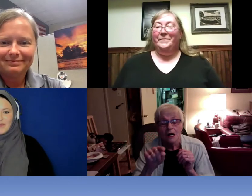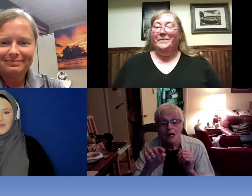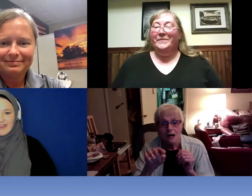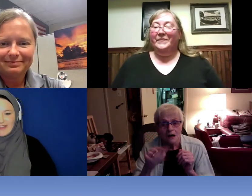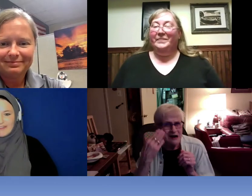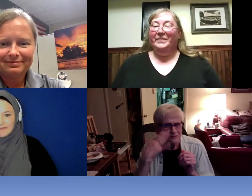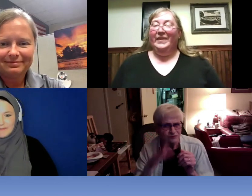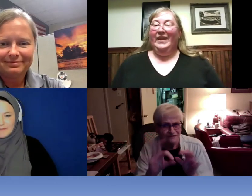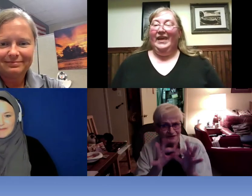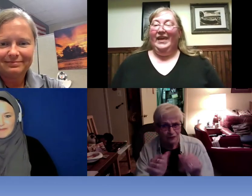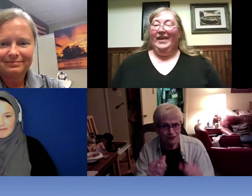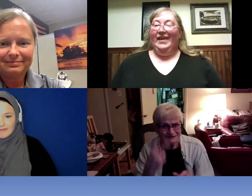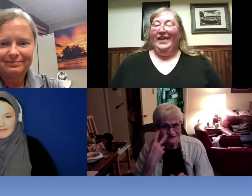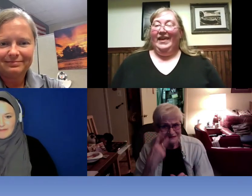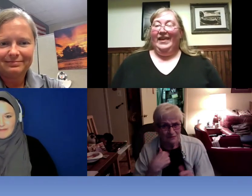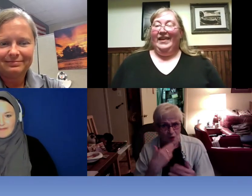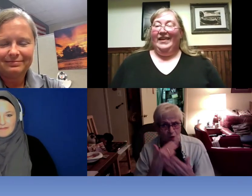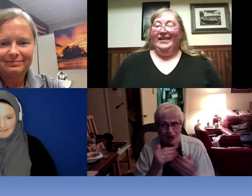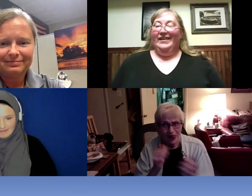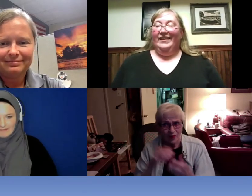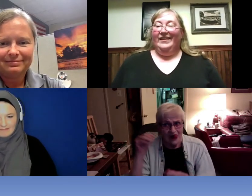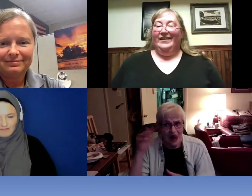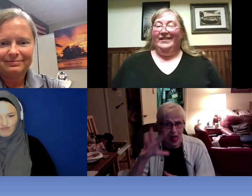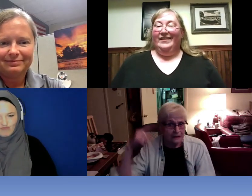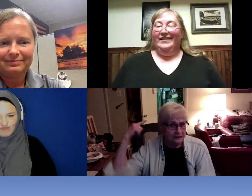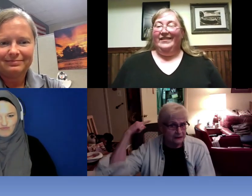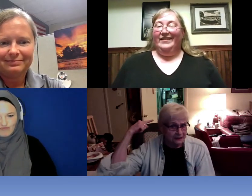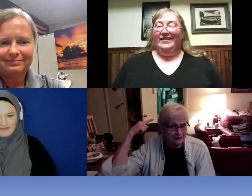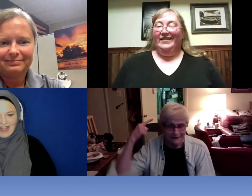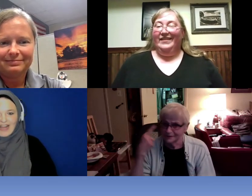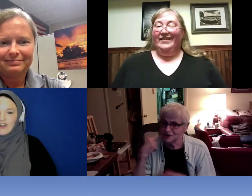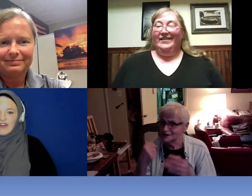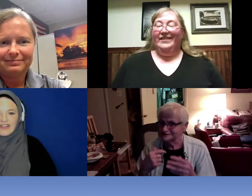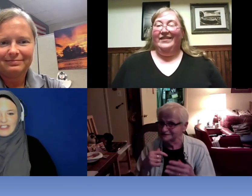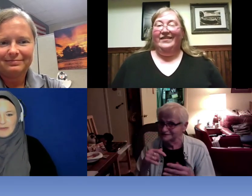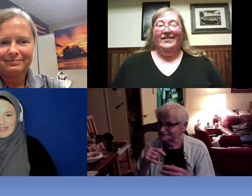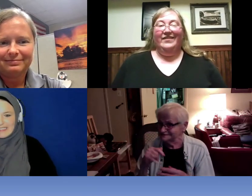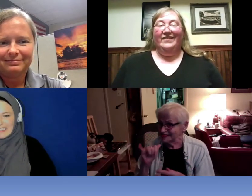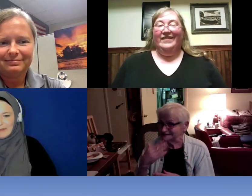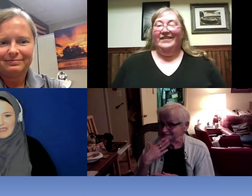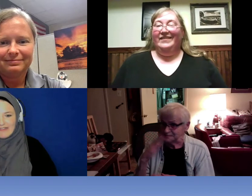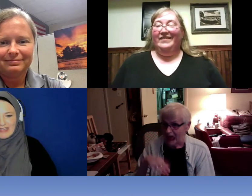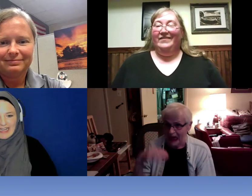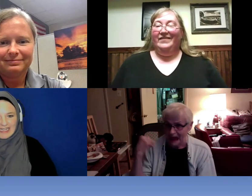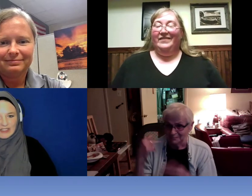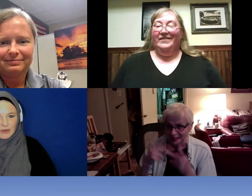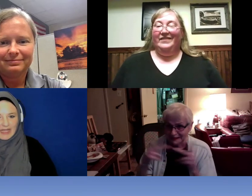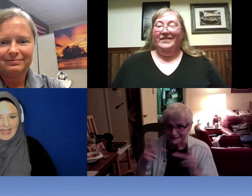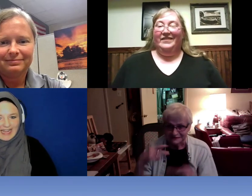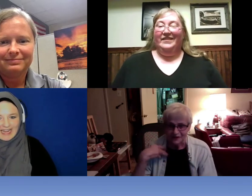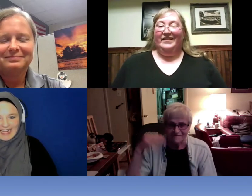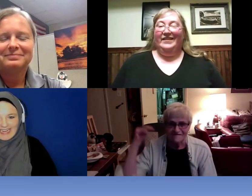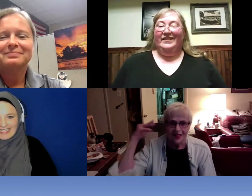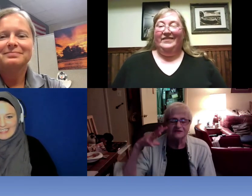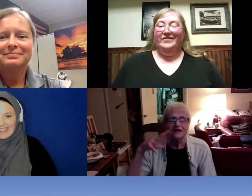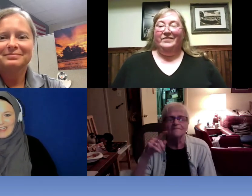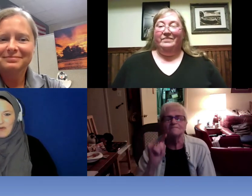I don't know fpt interpreter can see me if the lighting is okay or